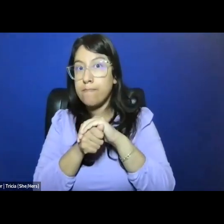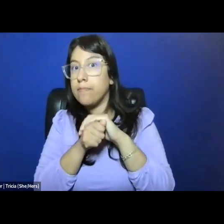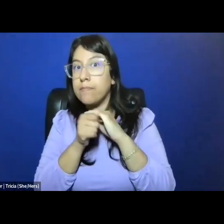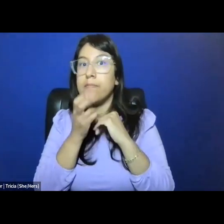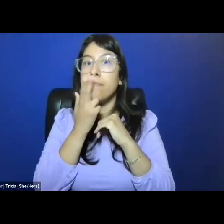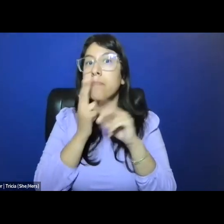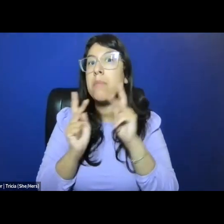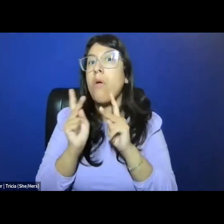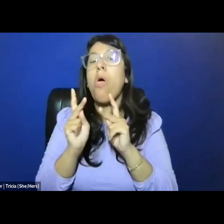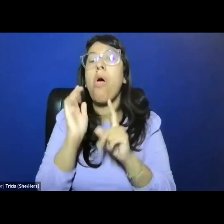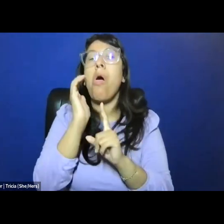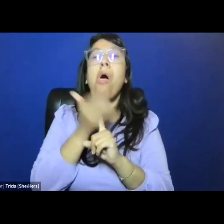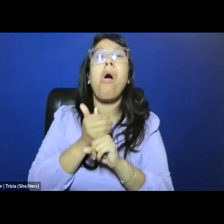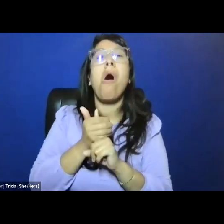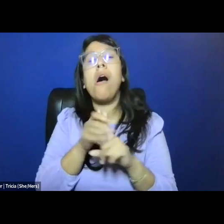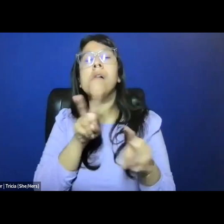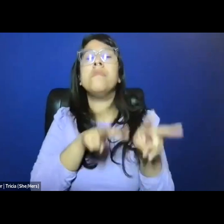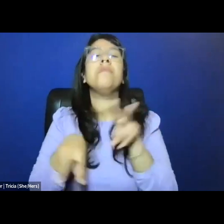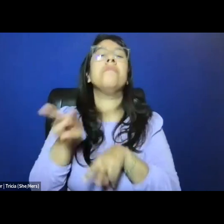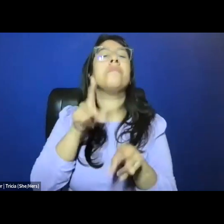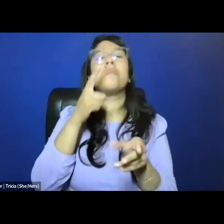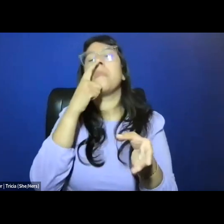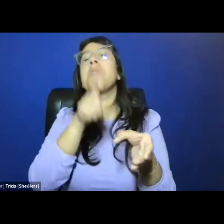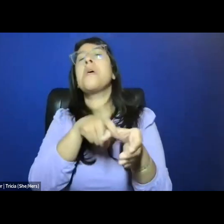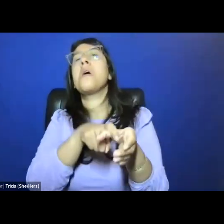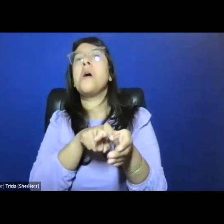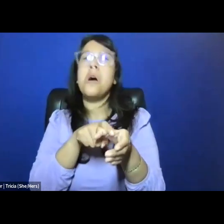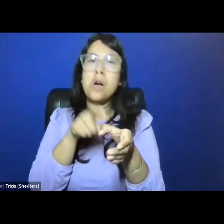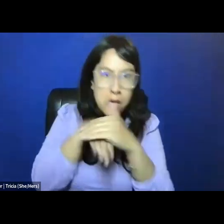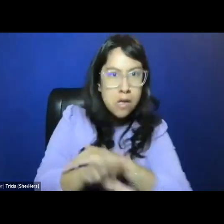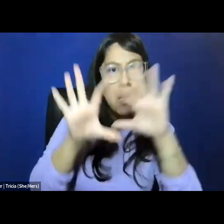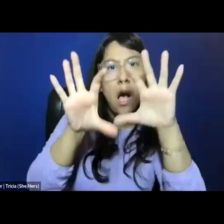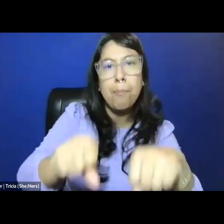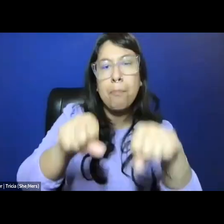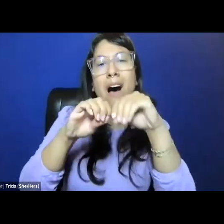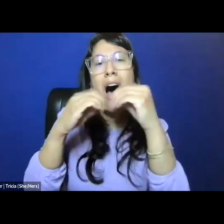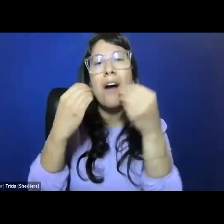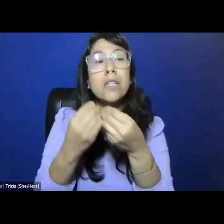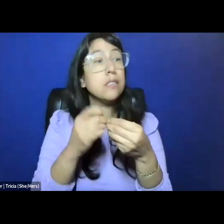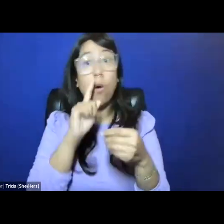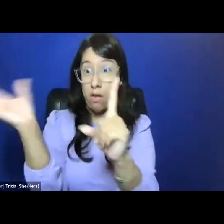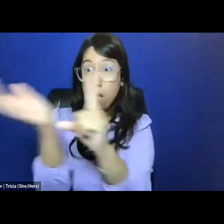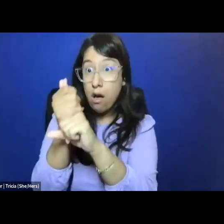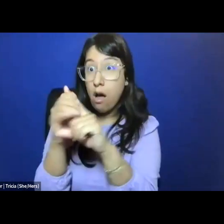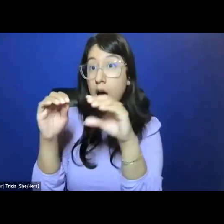to survey and disrupt these services, to monitor providers, to raid the offices, not just of the providers themselves,